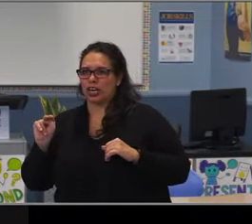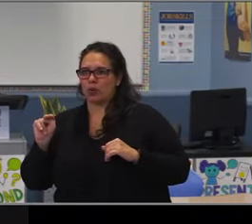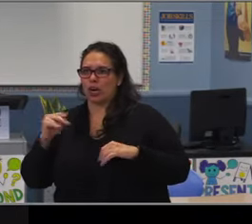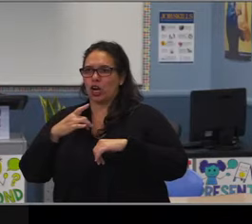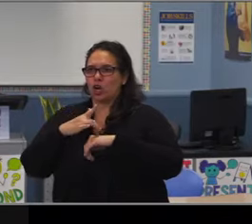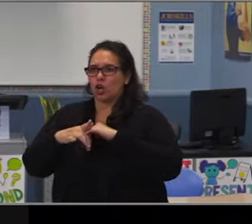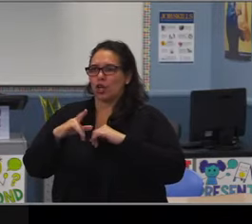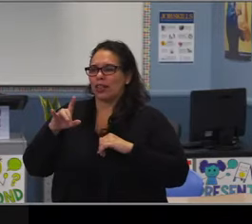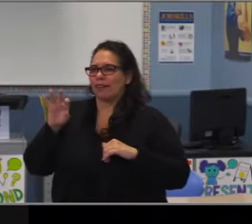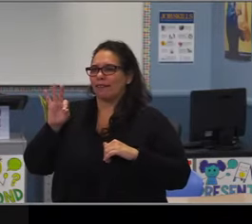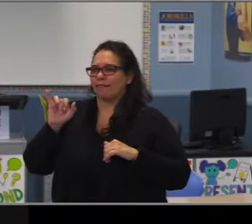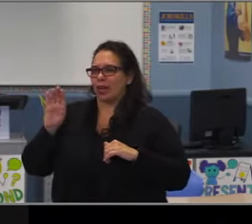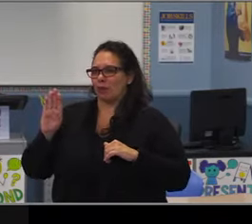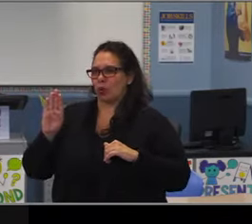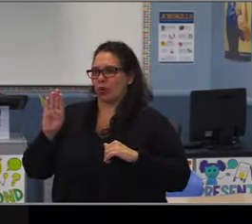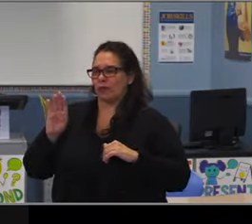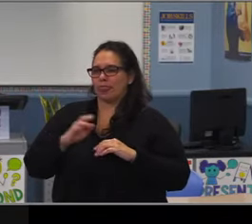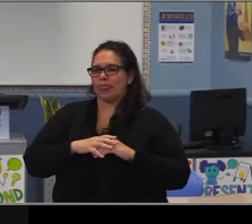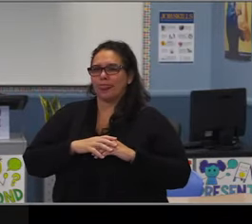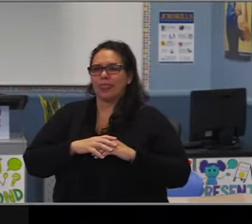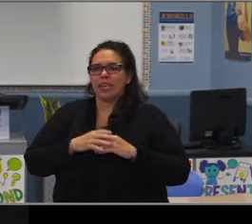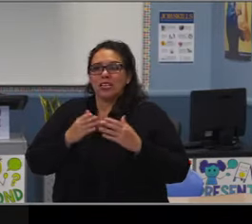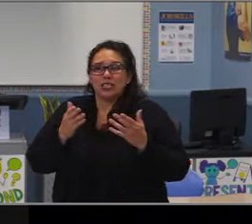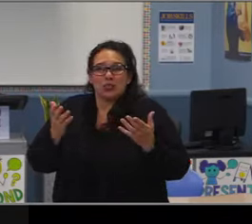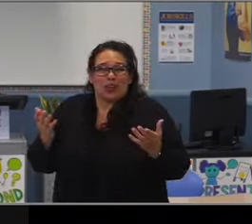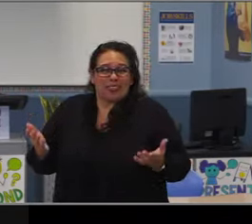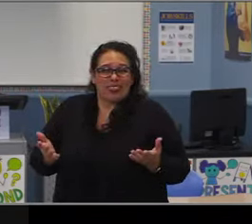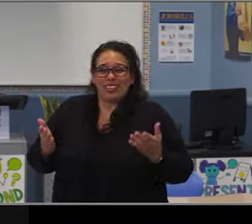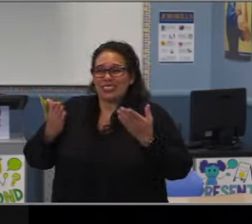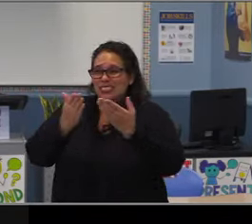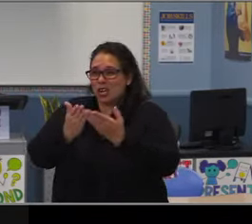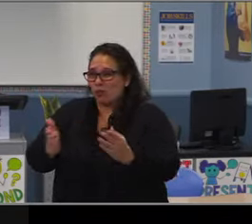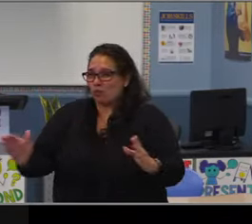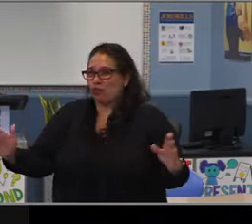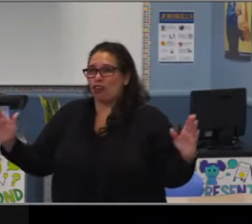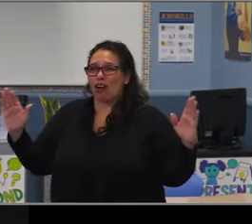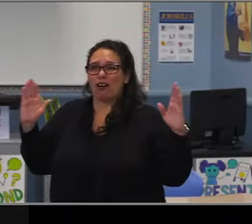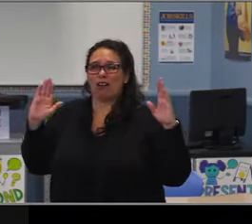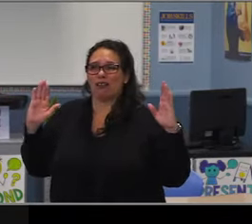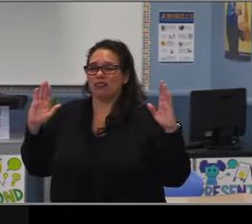So that would probably be the other incentive of looking at parents that are